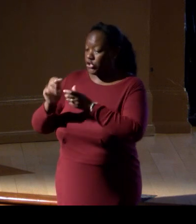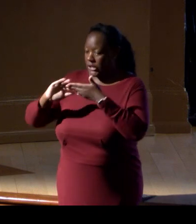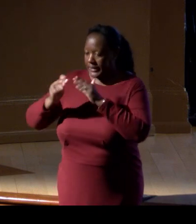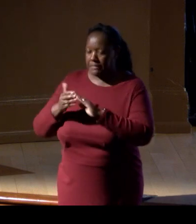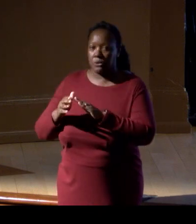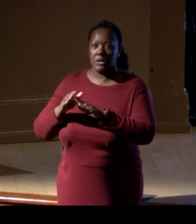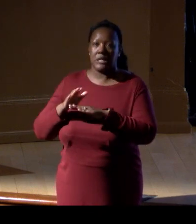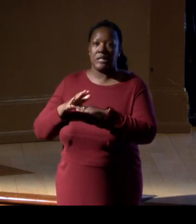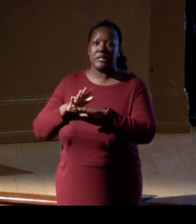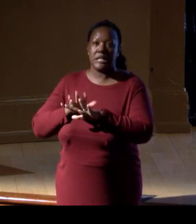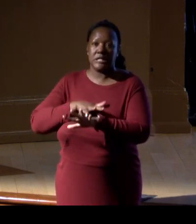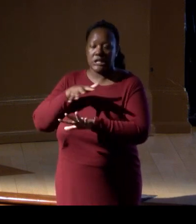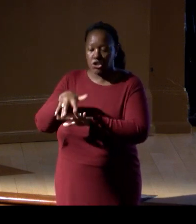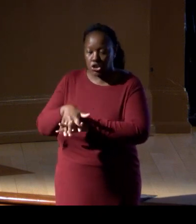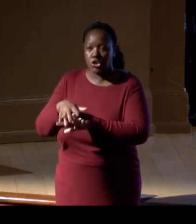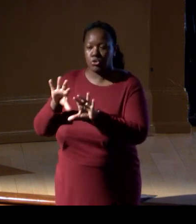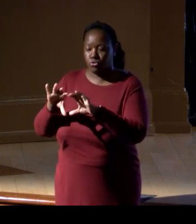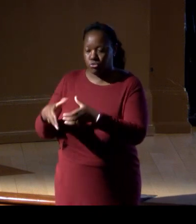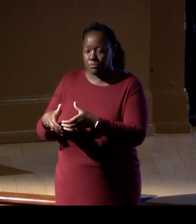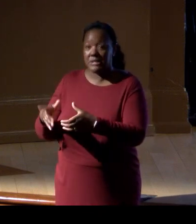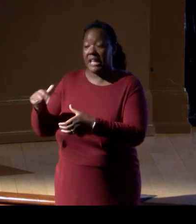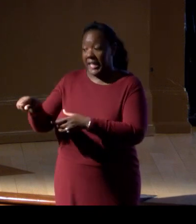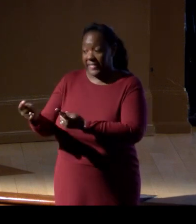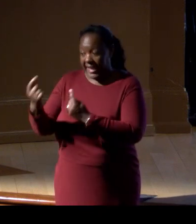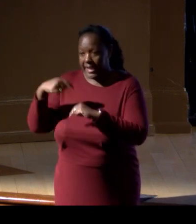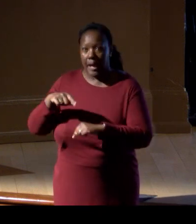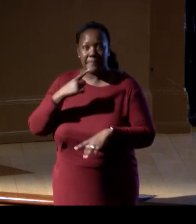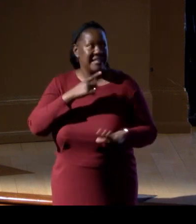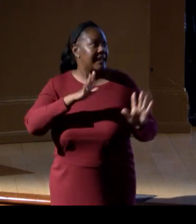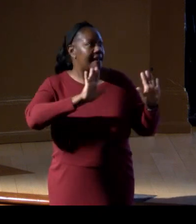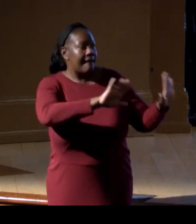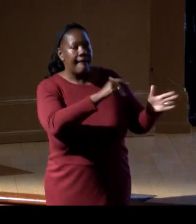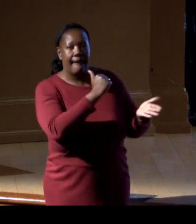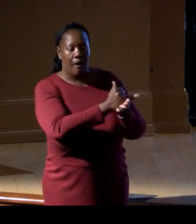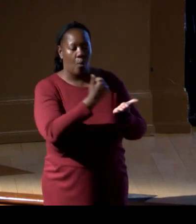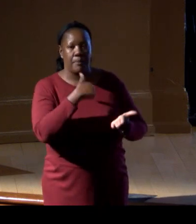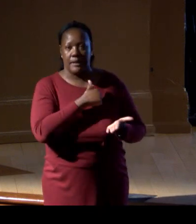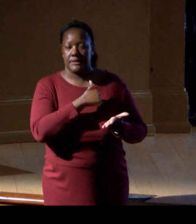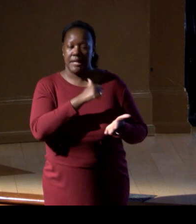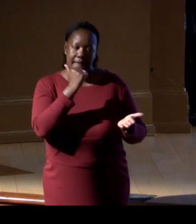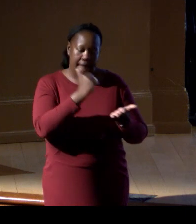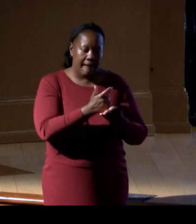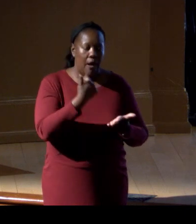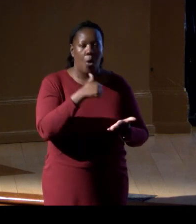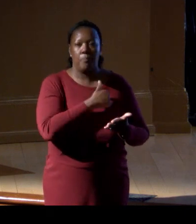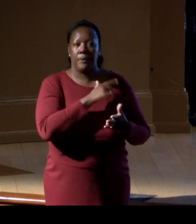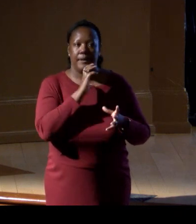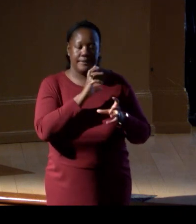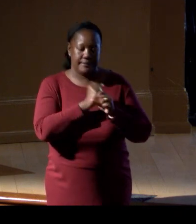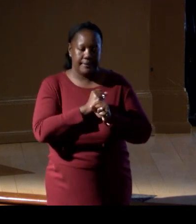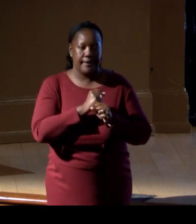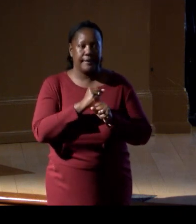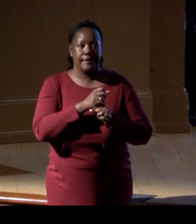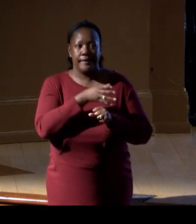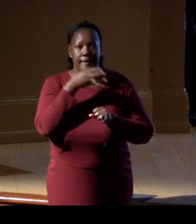come to us, come to Pristine Seas, and they help us, help us get industrial salmon farms from our pristine fjords,